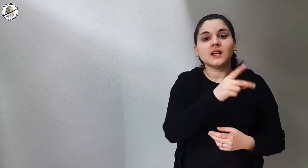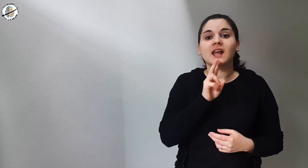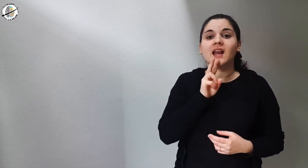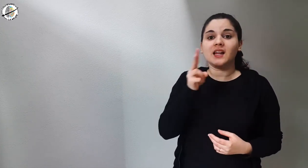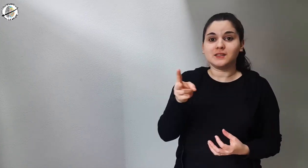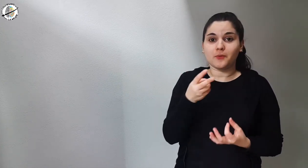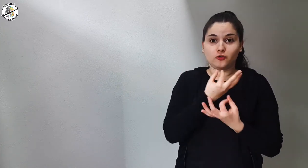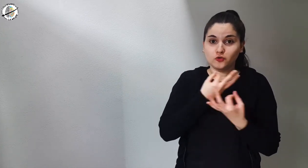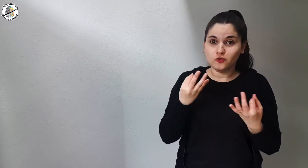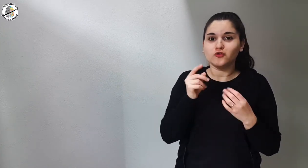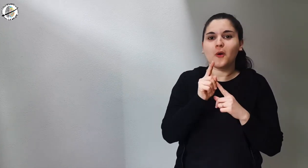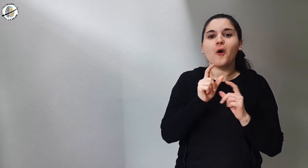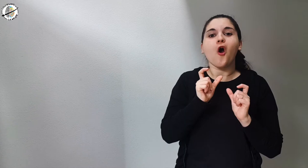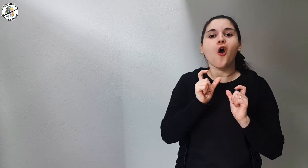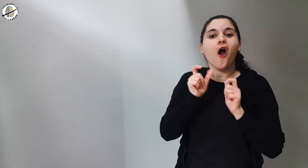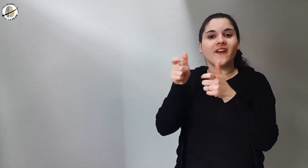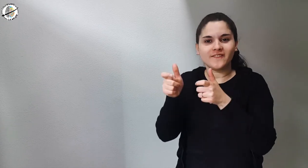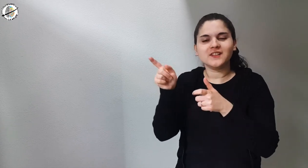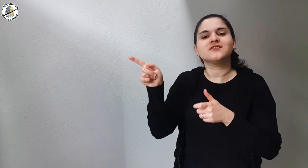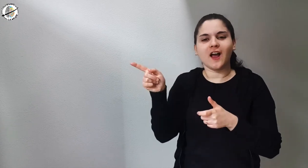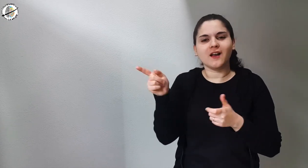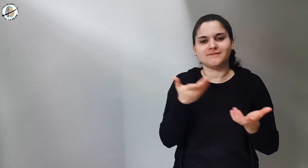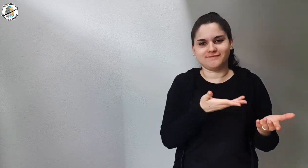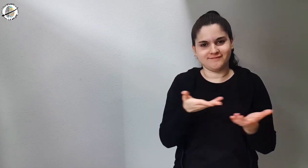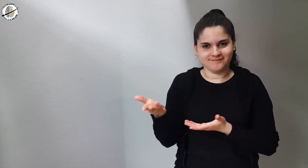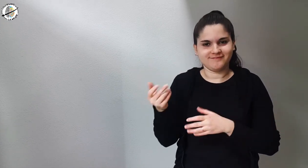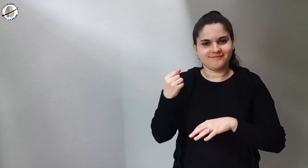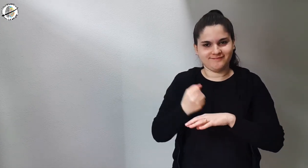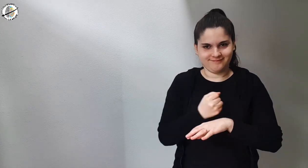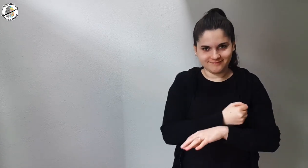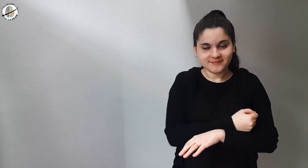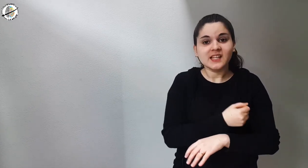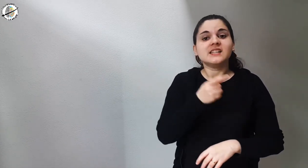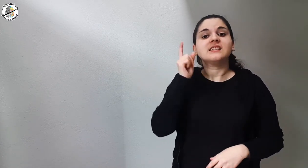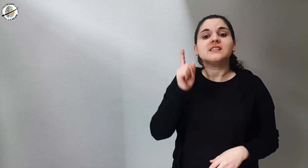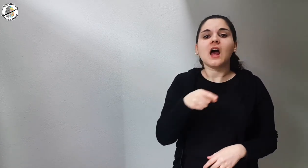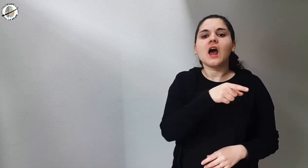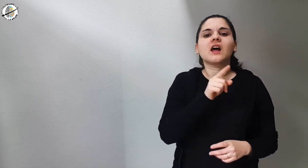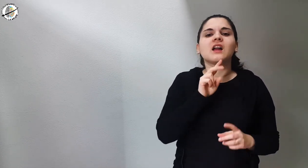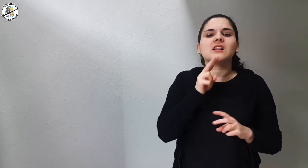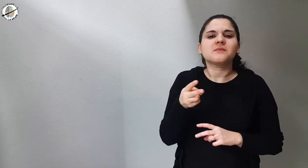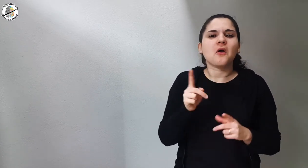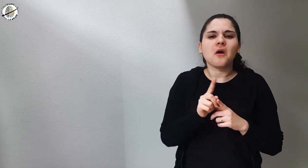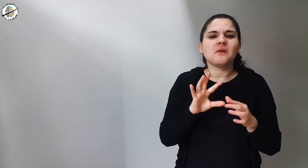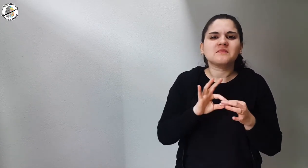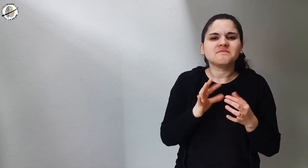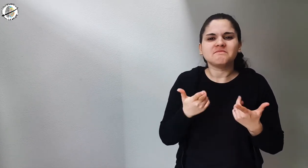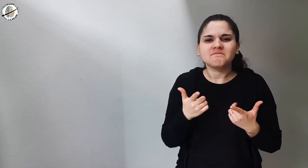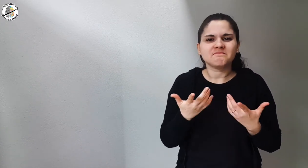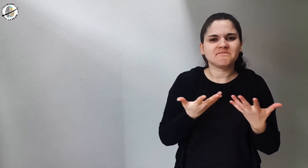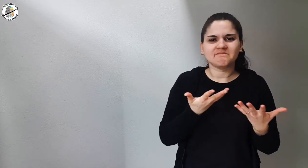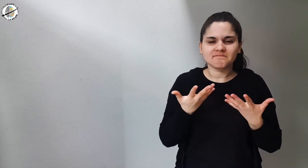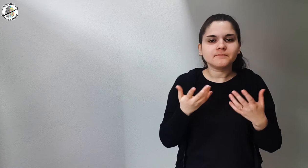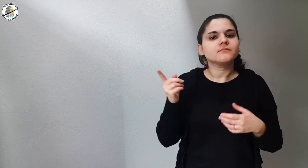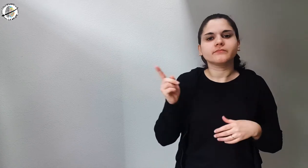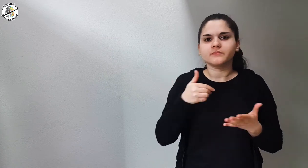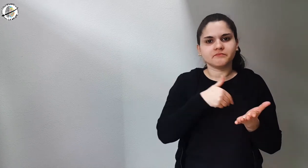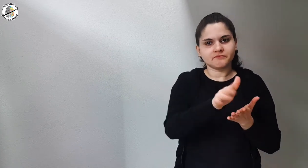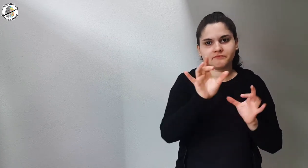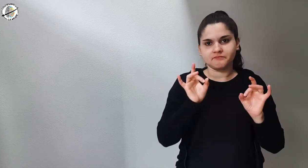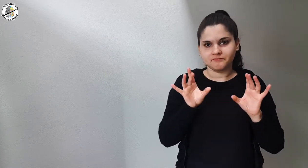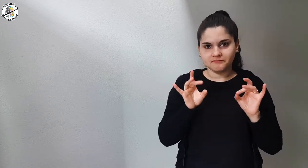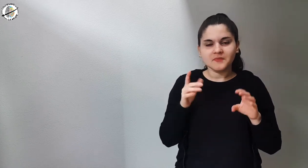If the answer convinces him he will do the tattoo, otherwise he is free to refuse